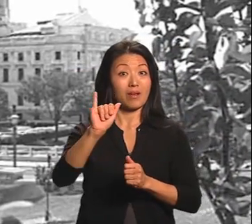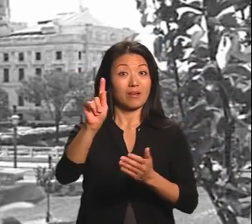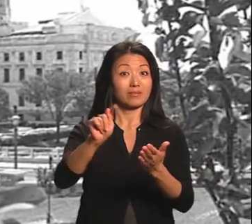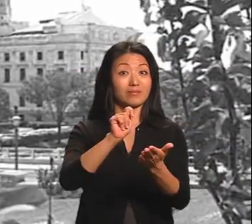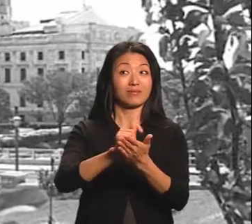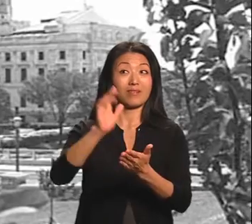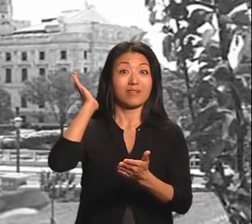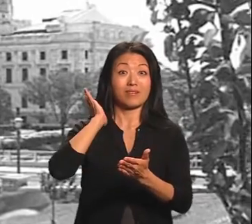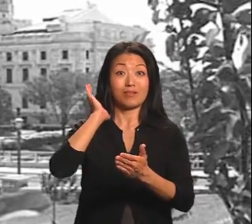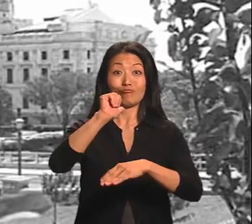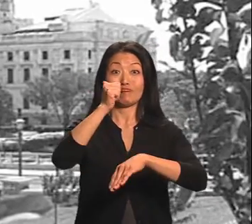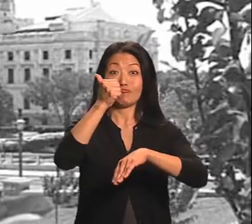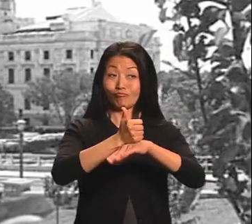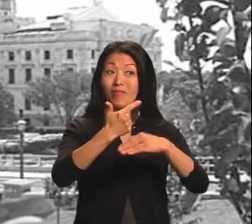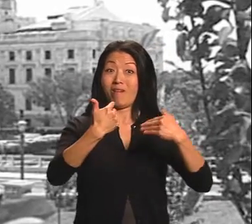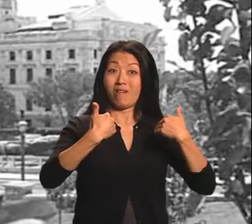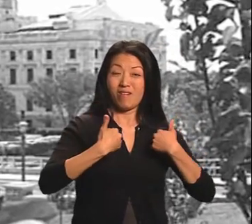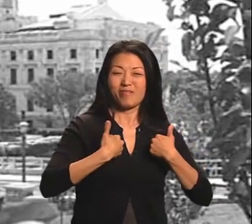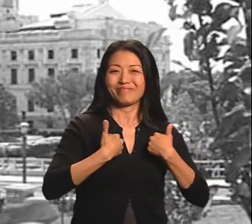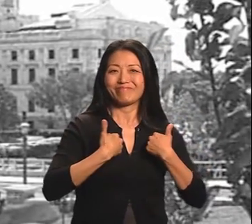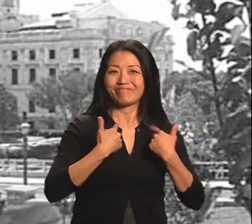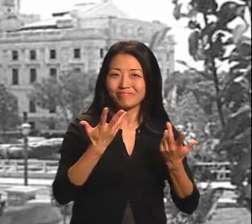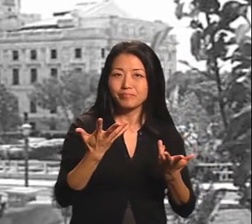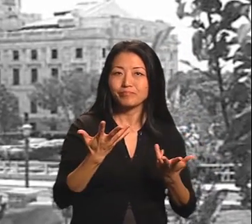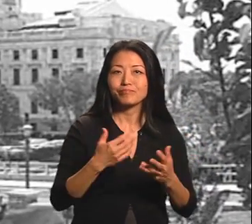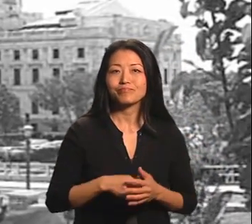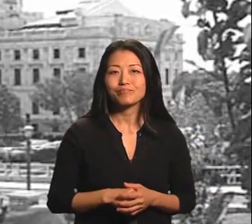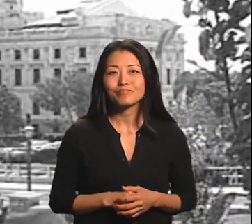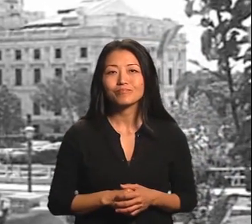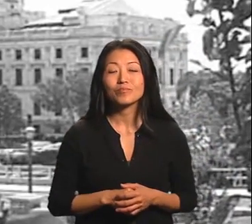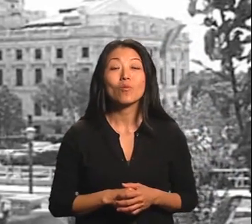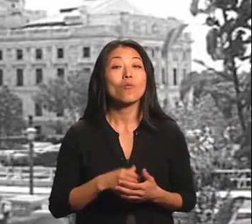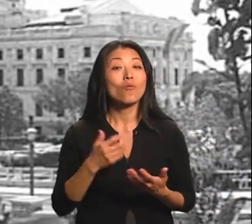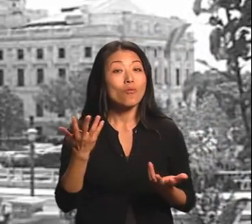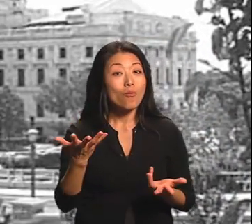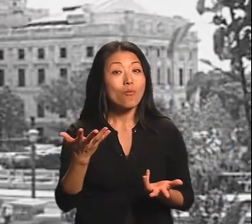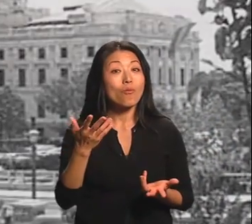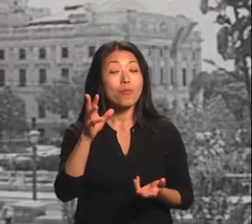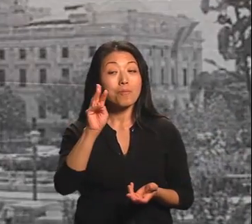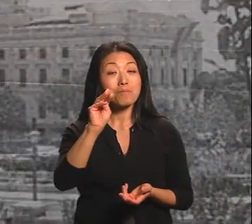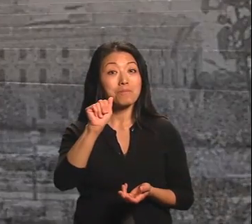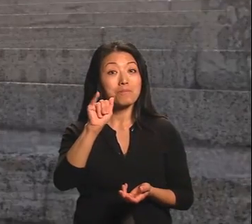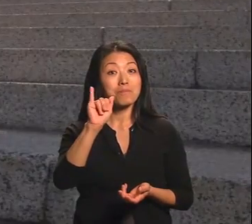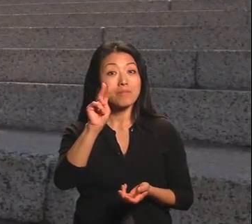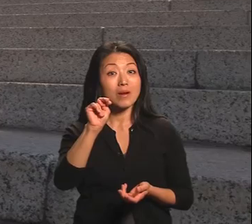accessibility for people with disabilities was not built into the original design.